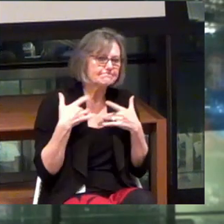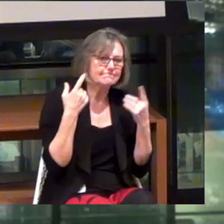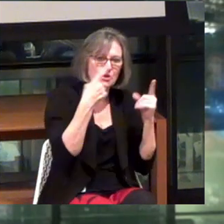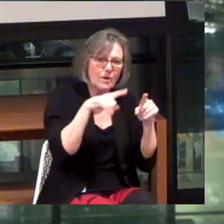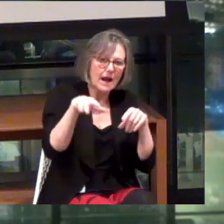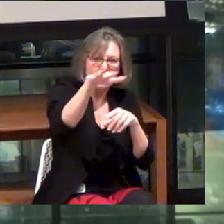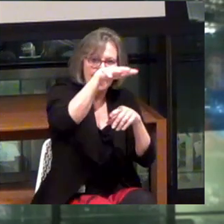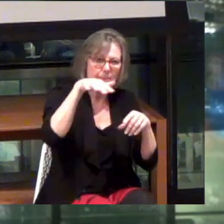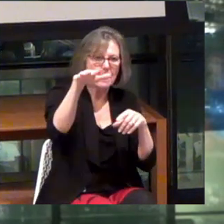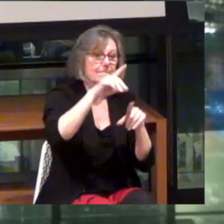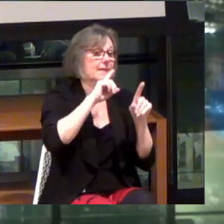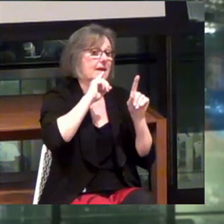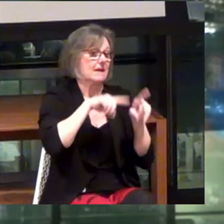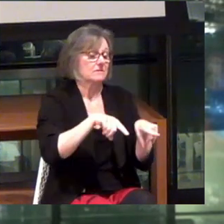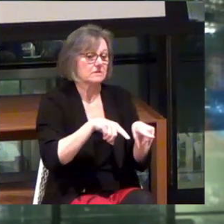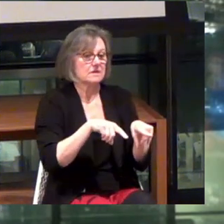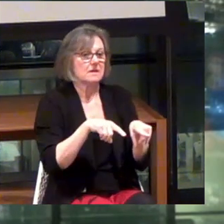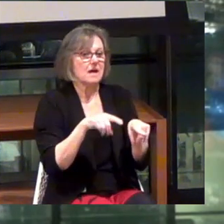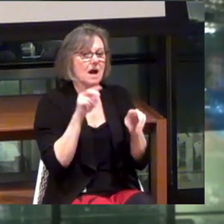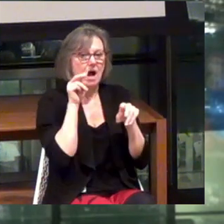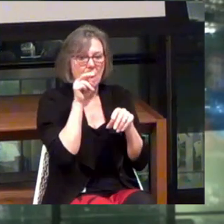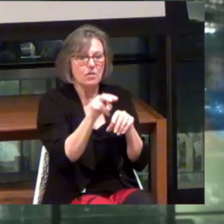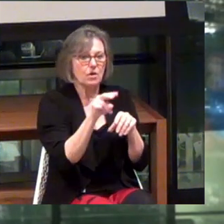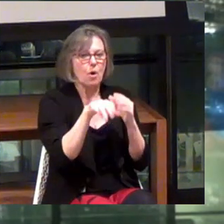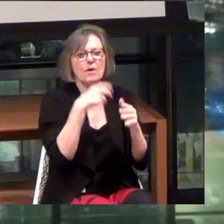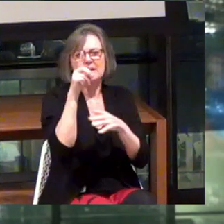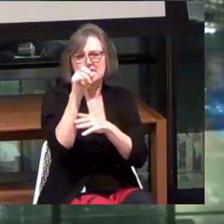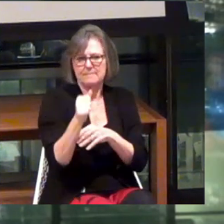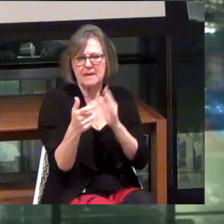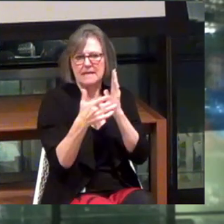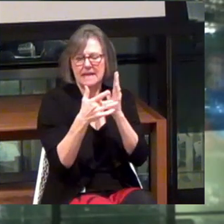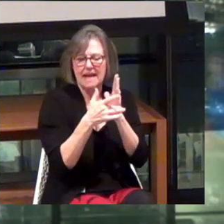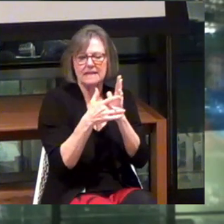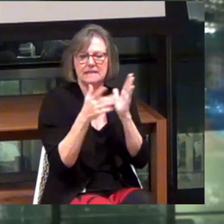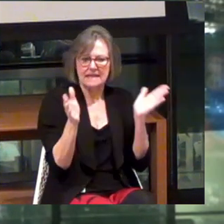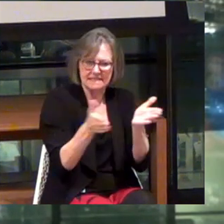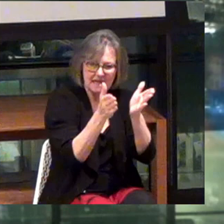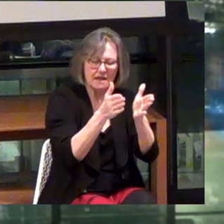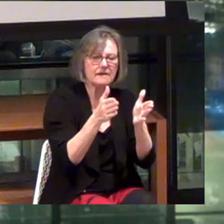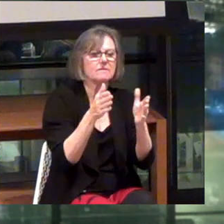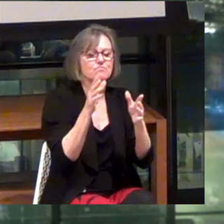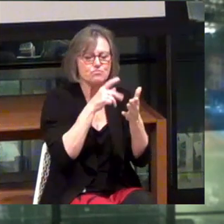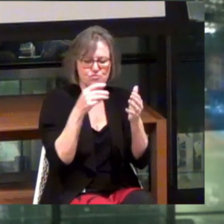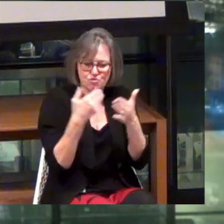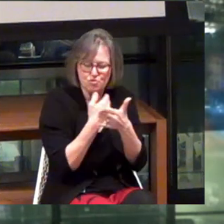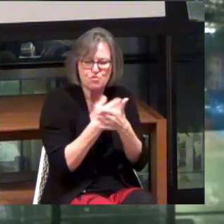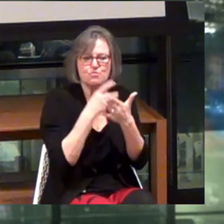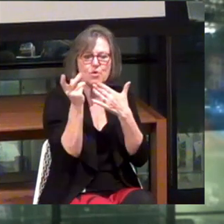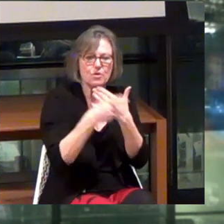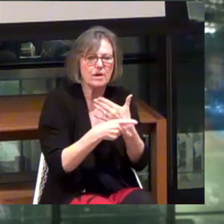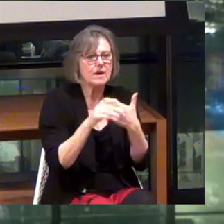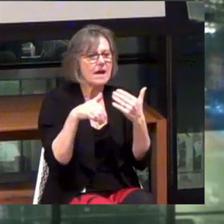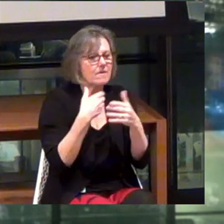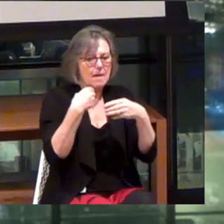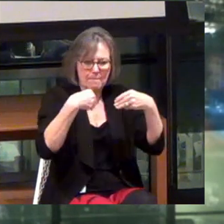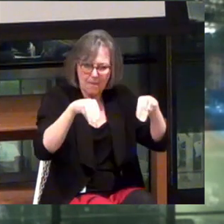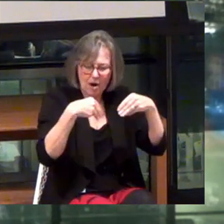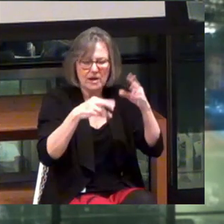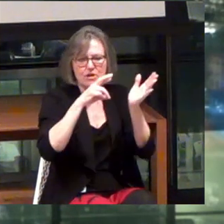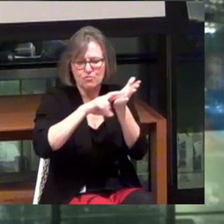But really the answer is: I looked at all the disability tech accelerators and incubator programs, I read every market research report I could.